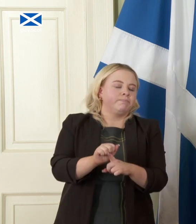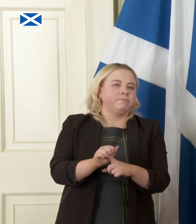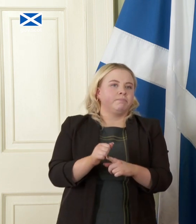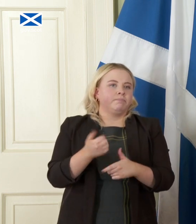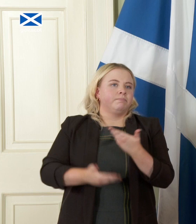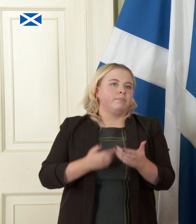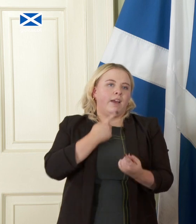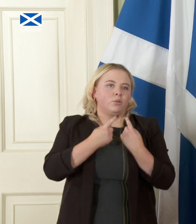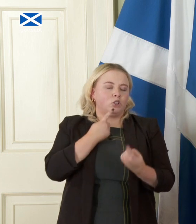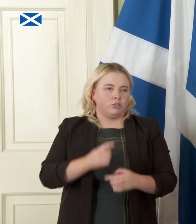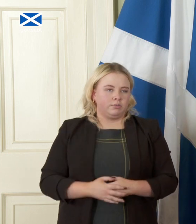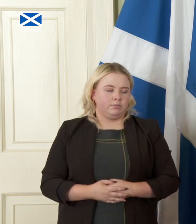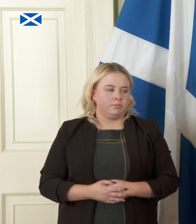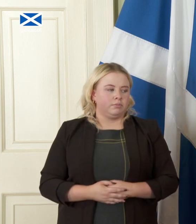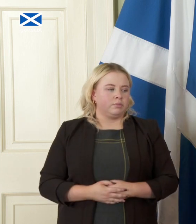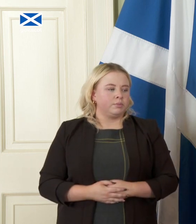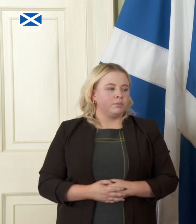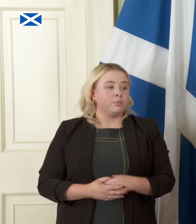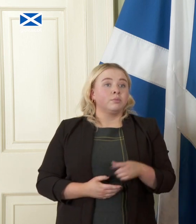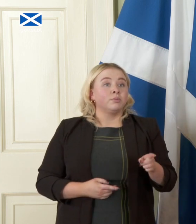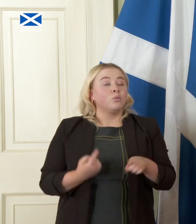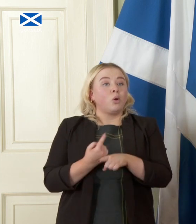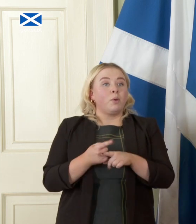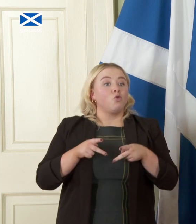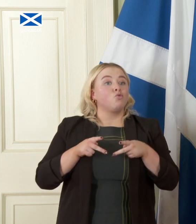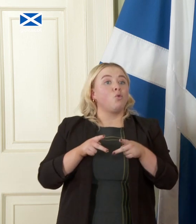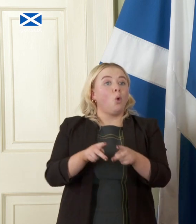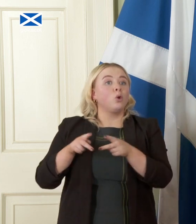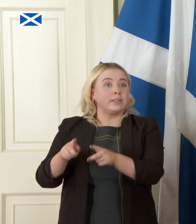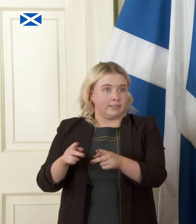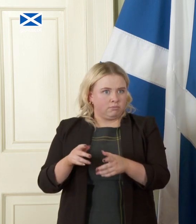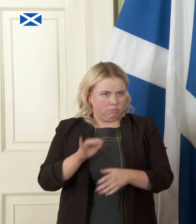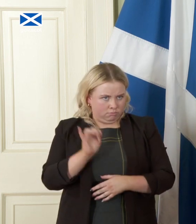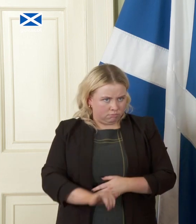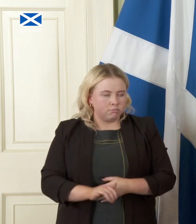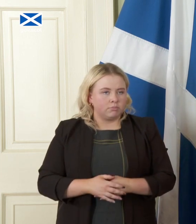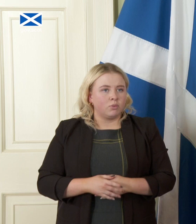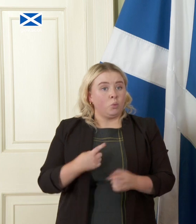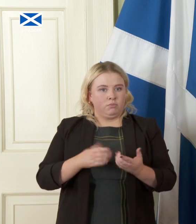this paper so in terms of the road you talk about yes and we are being candid here about